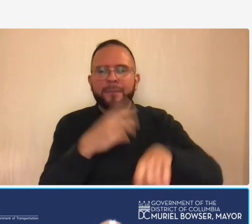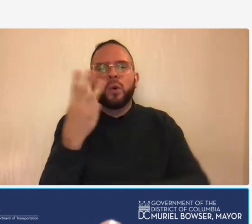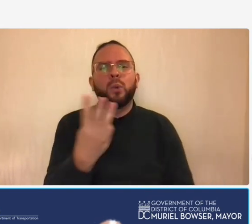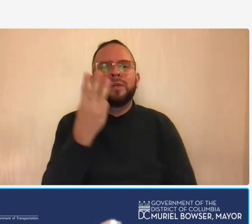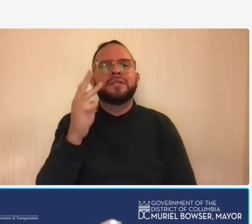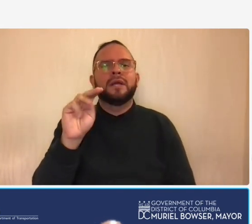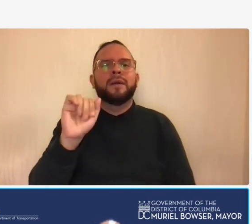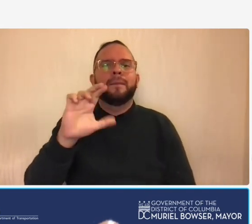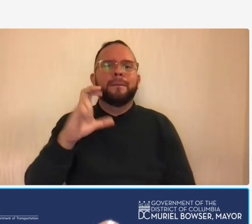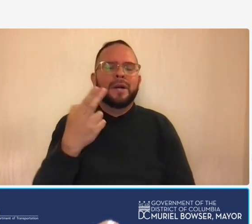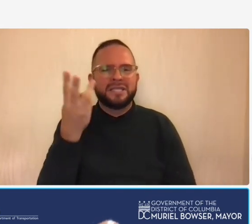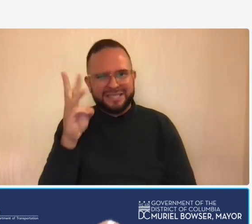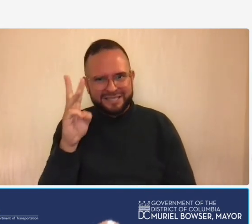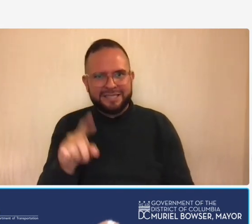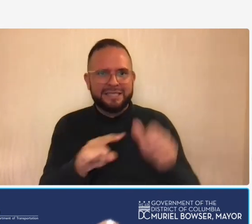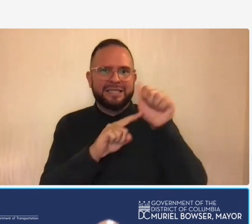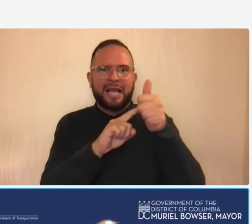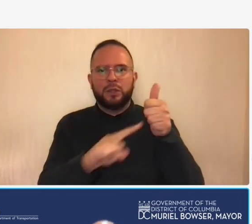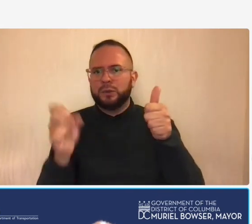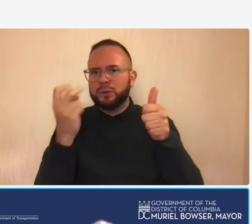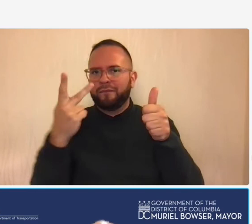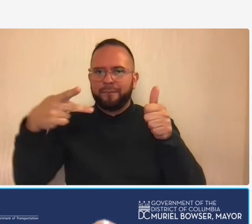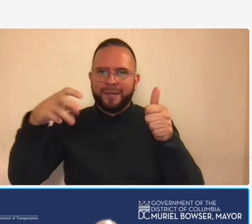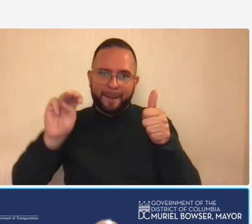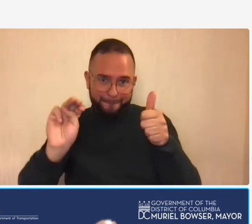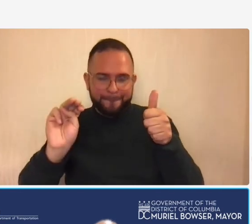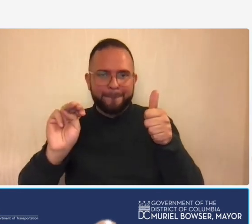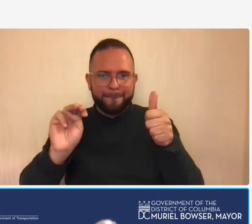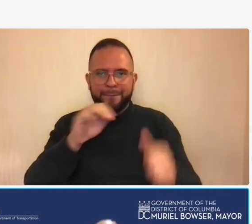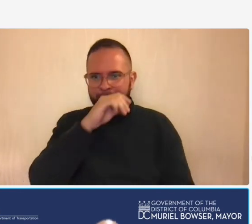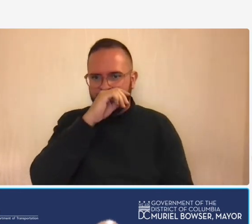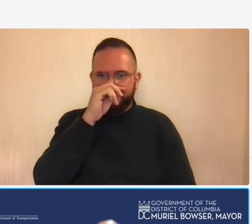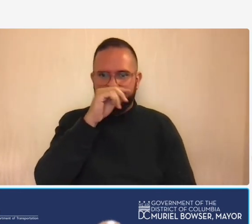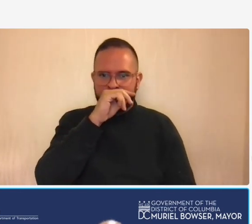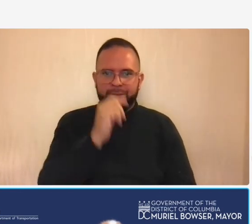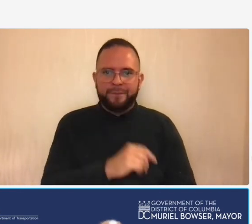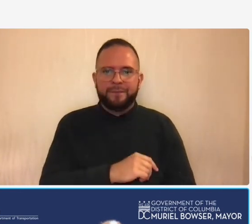from 10 to 12 p.m um at the conclusion of this presentation there's a short question there